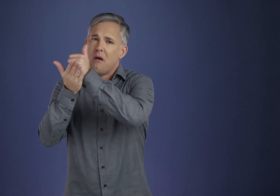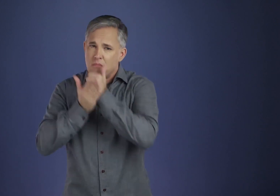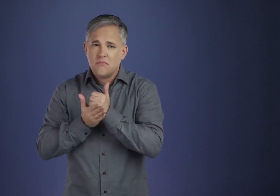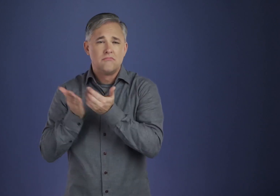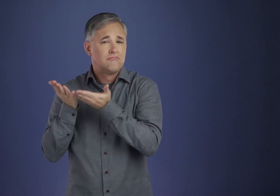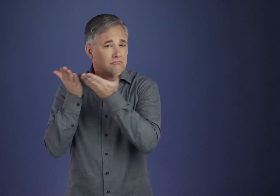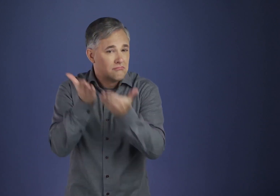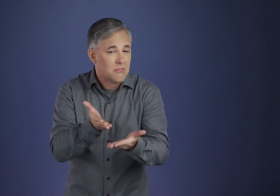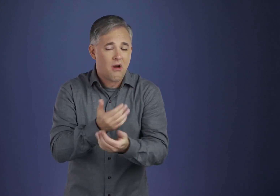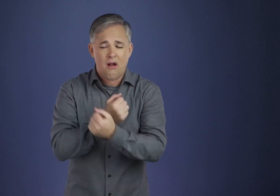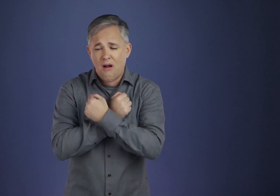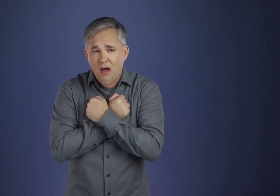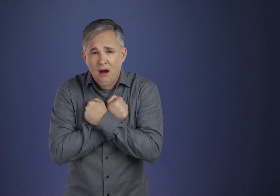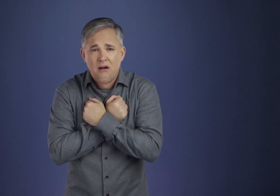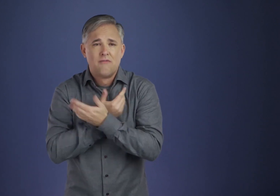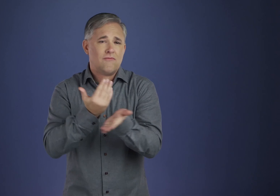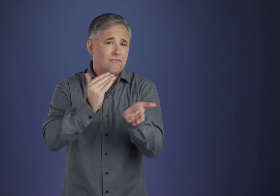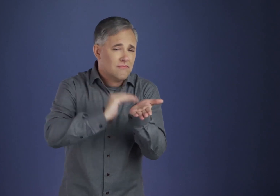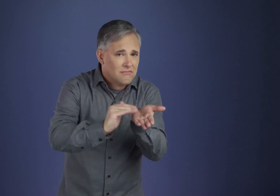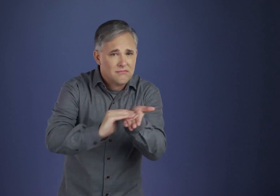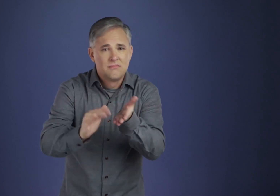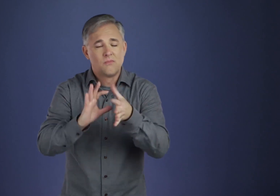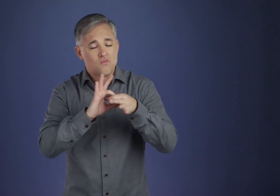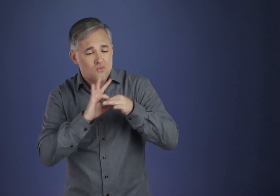harmony, truth, faith,